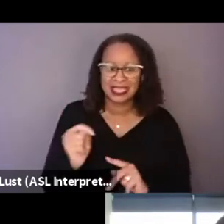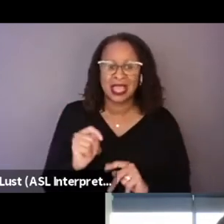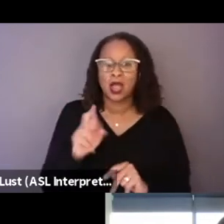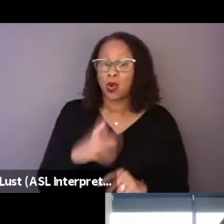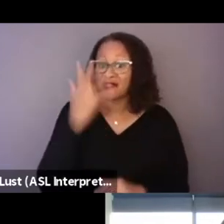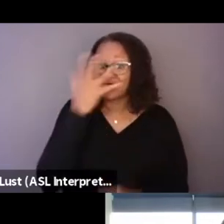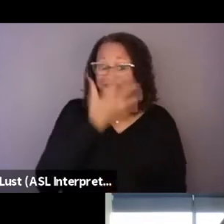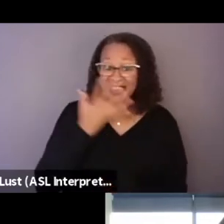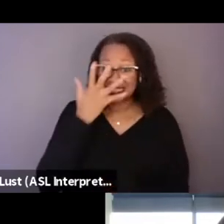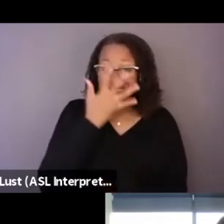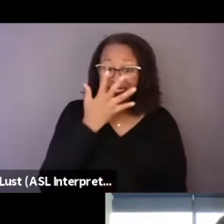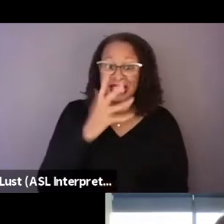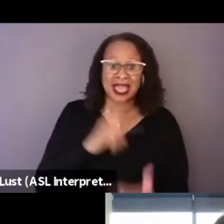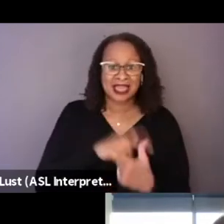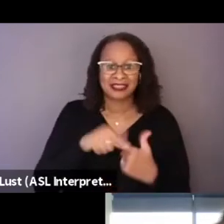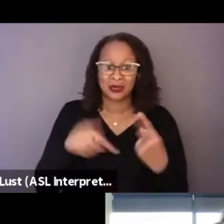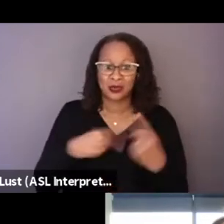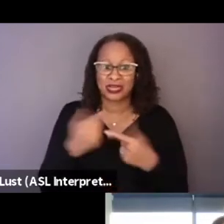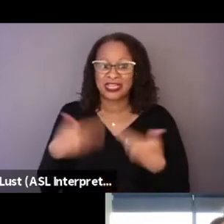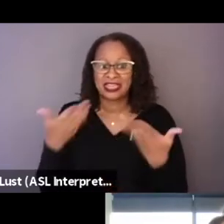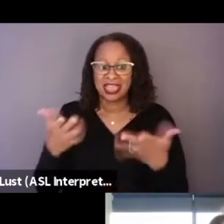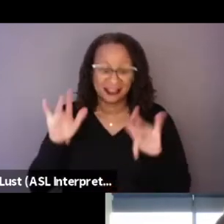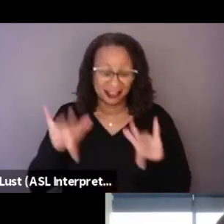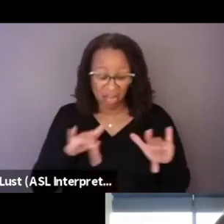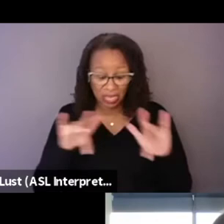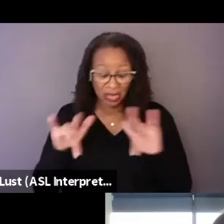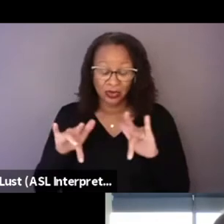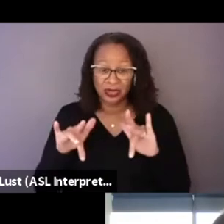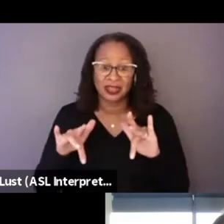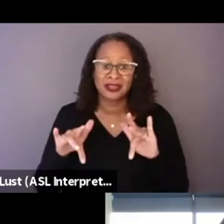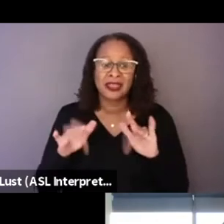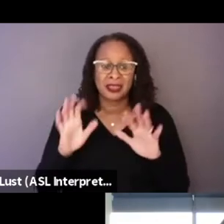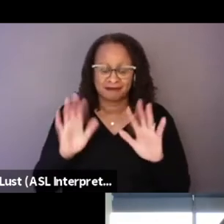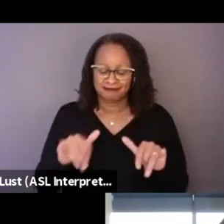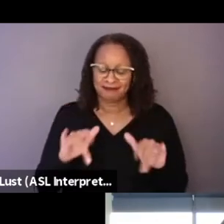Then when he gave the audio, it was only the audio, but not the faces.